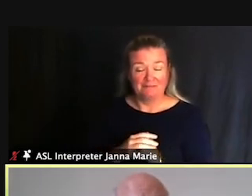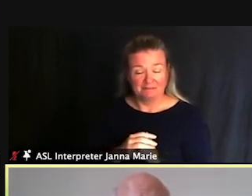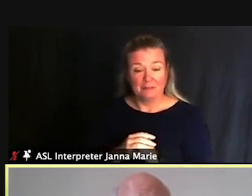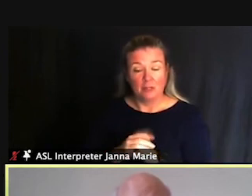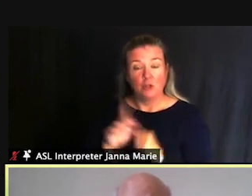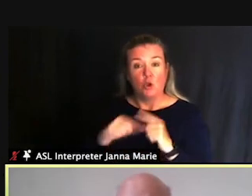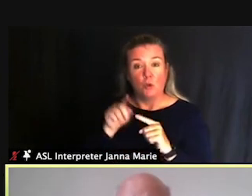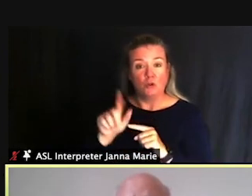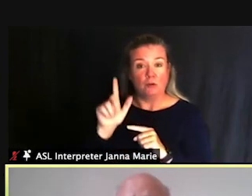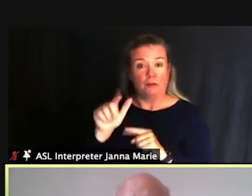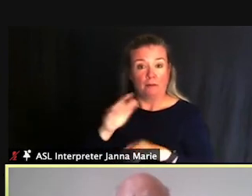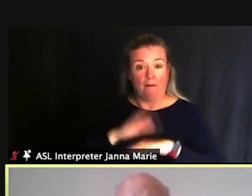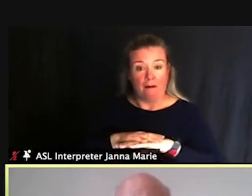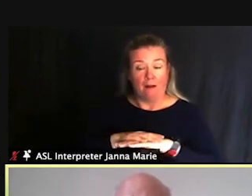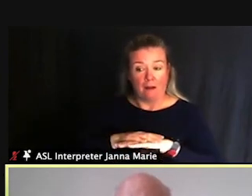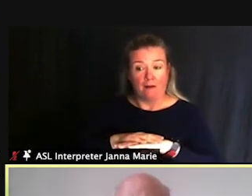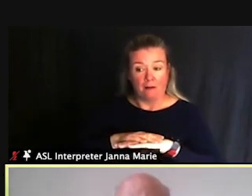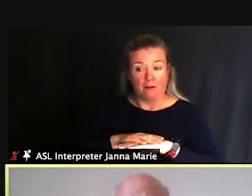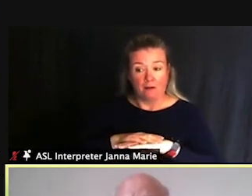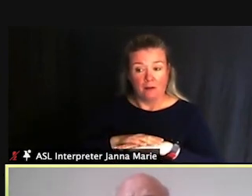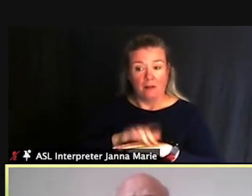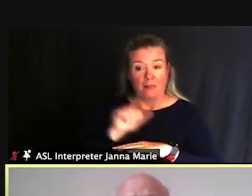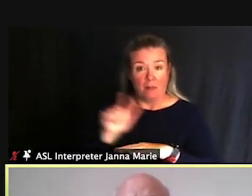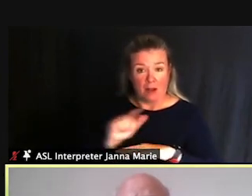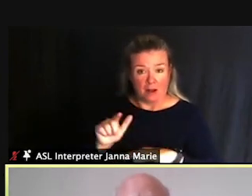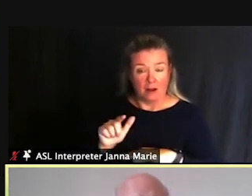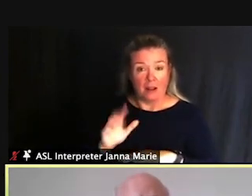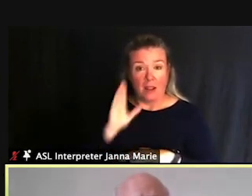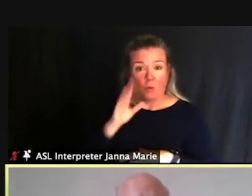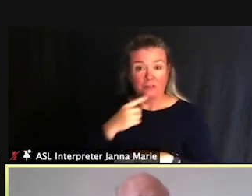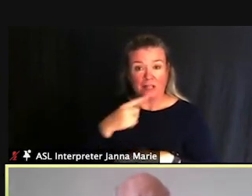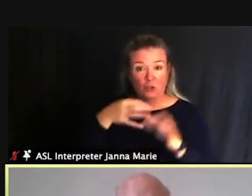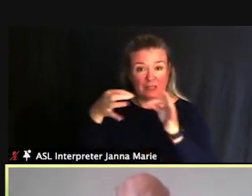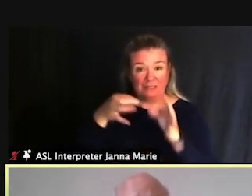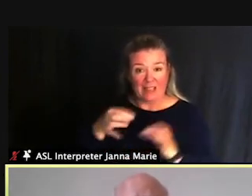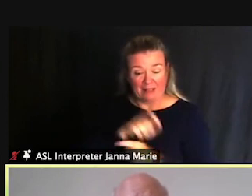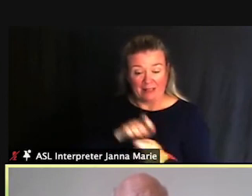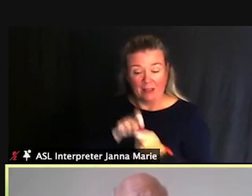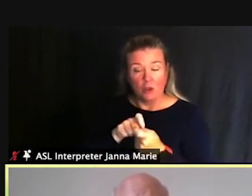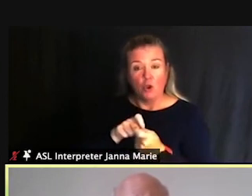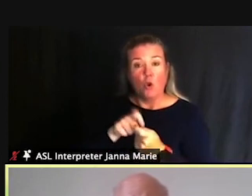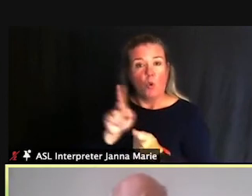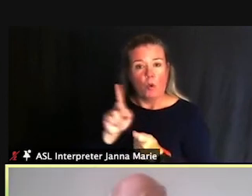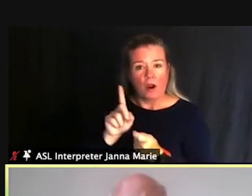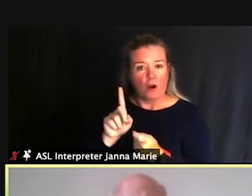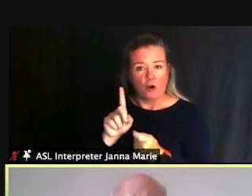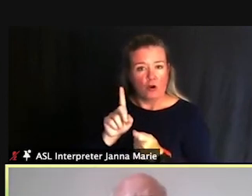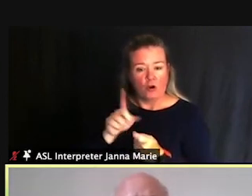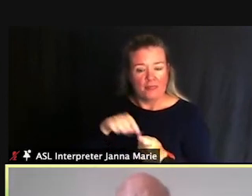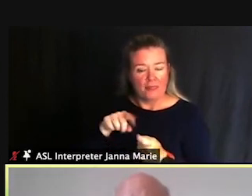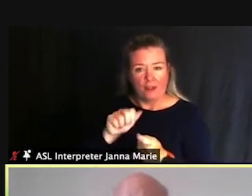When you click on the button, it will tell you exactly where those opportunities for